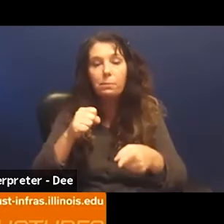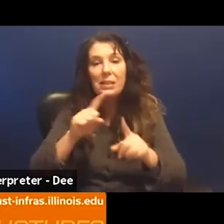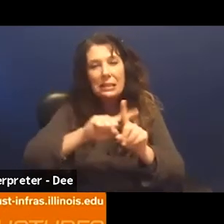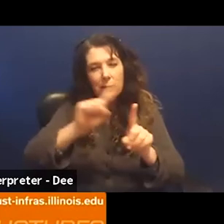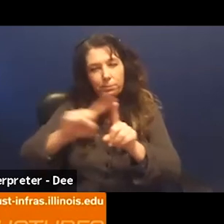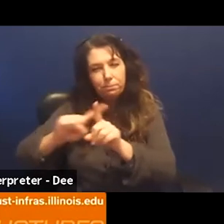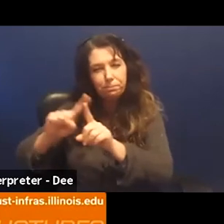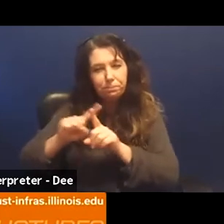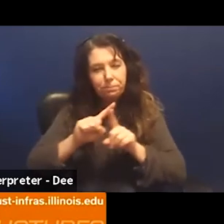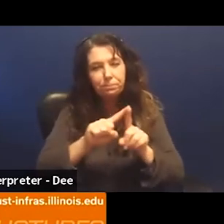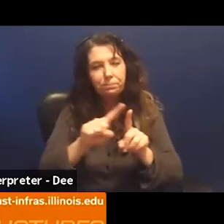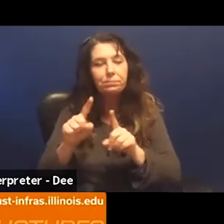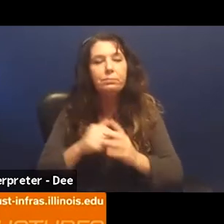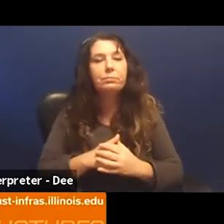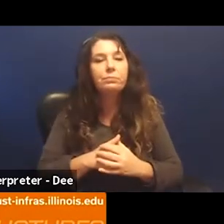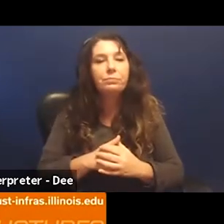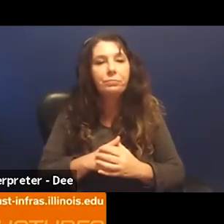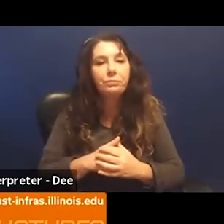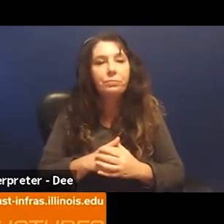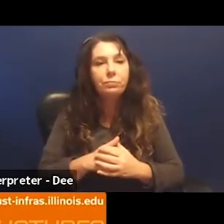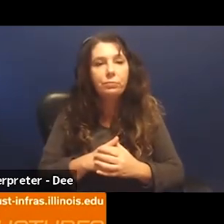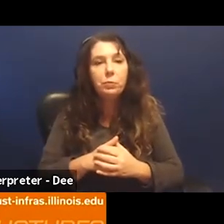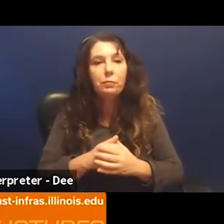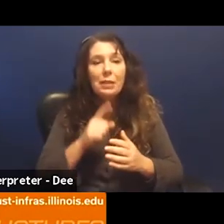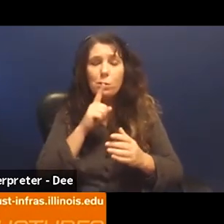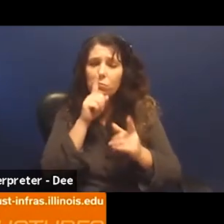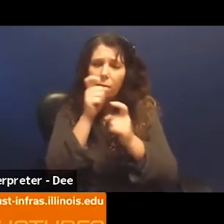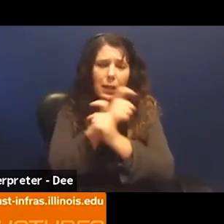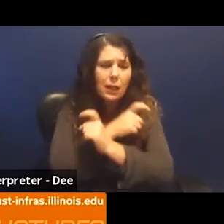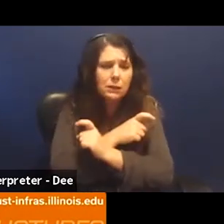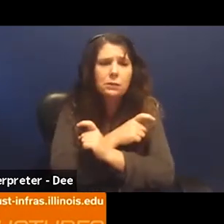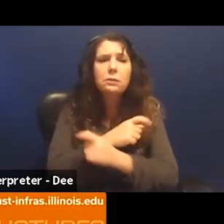and different communities often have this very complex. Right.